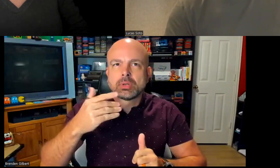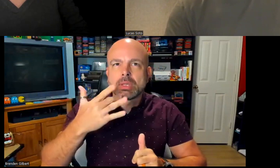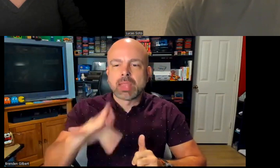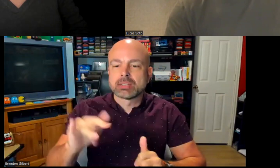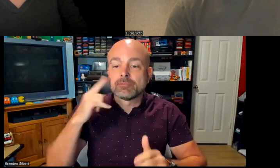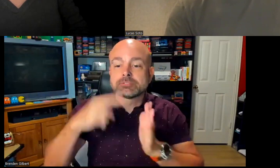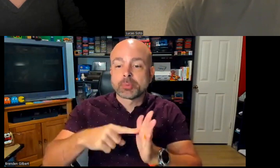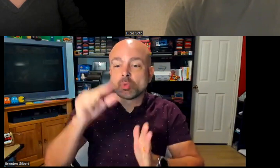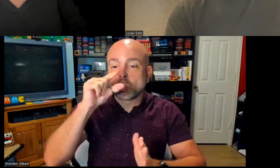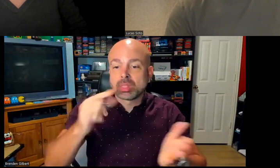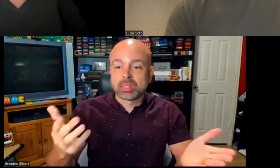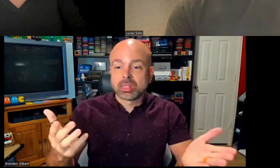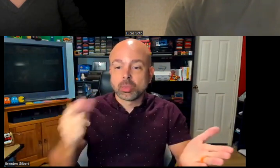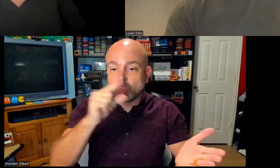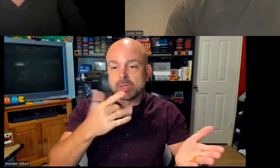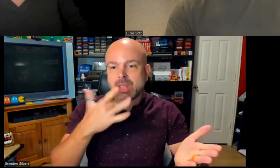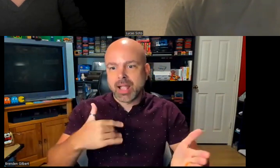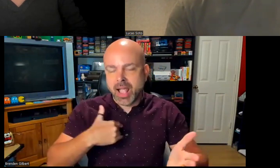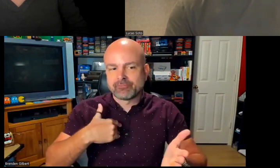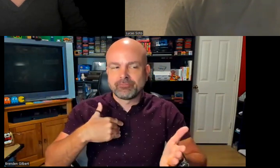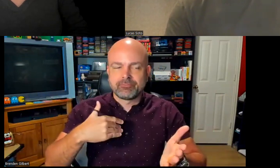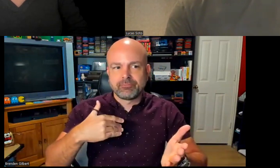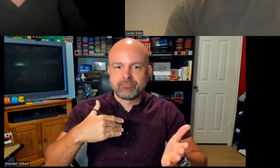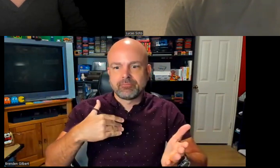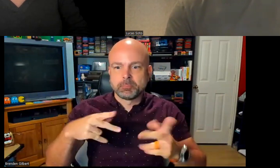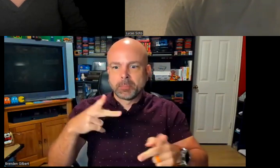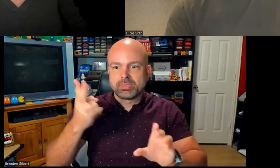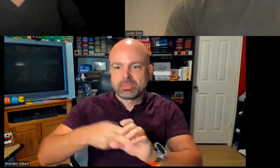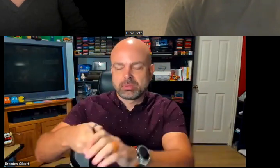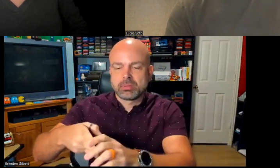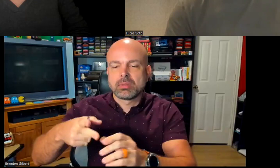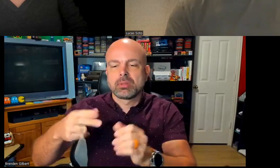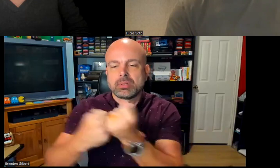and advocate for captioning. Google is a company that does